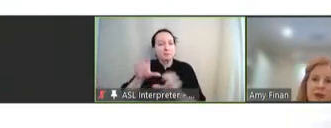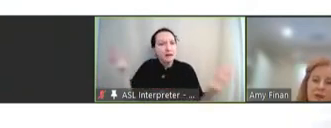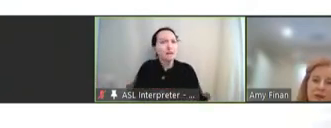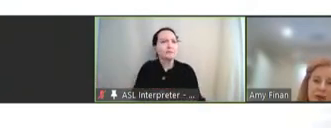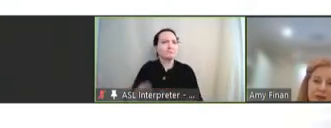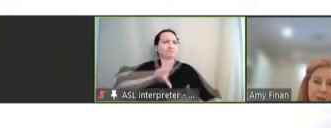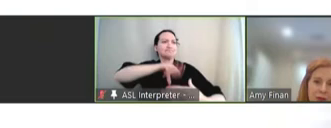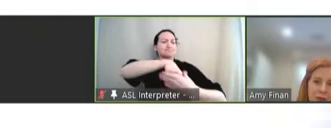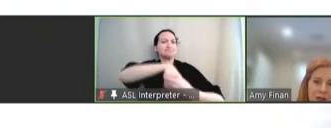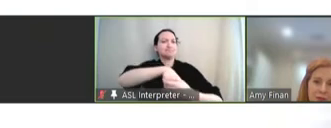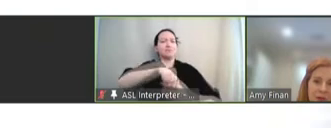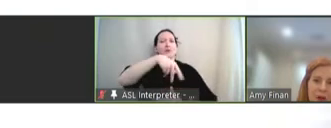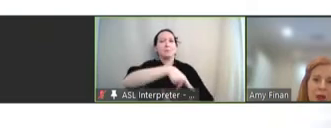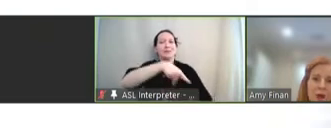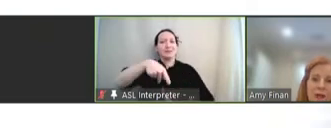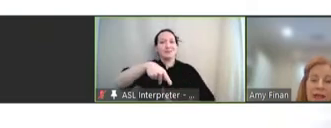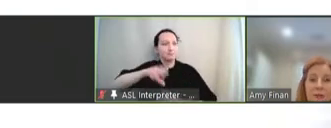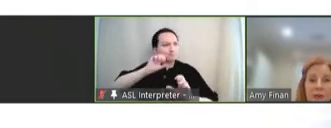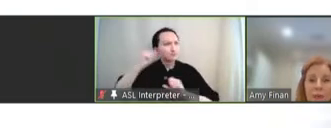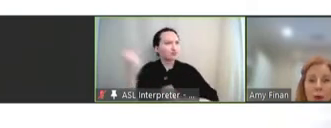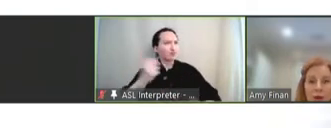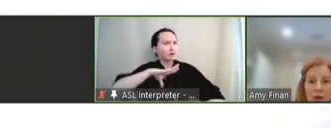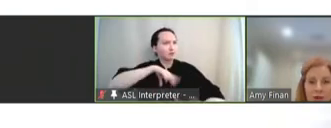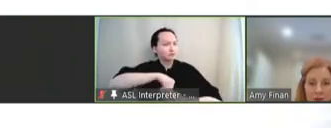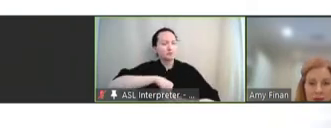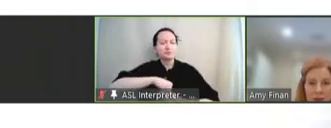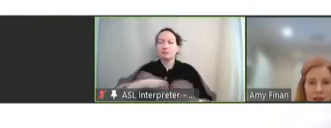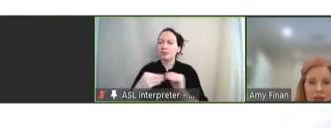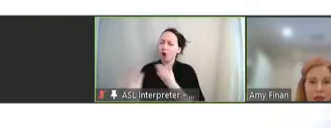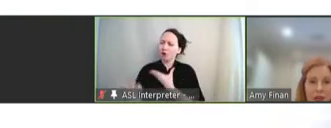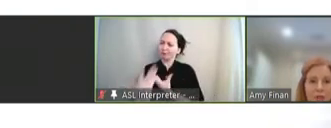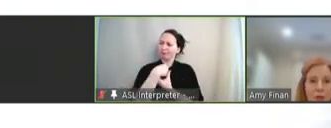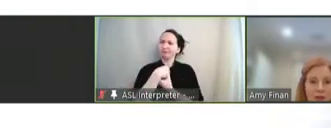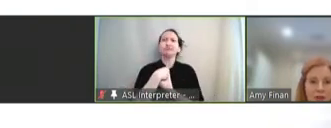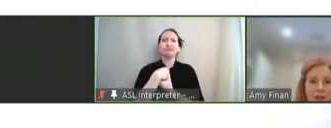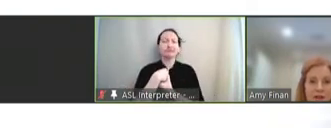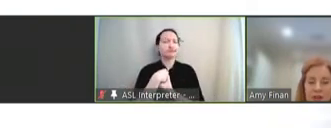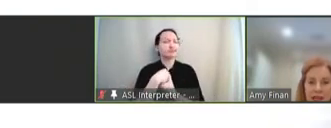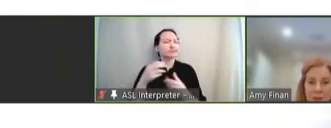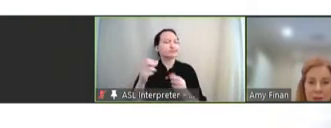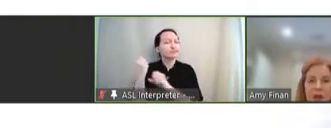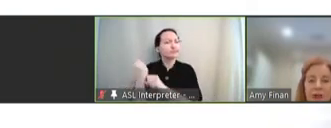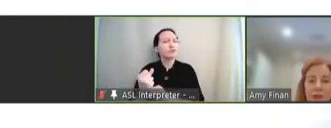public and private partnerships. We need to be more inclusive and ensure more seats at the table